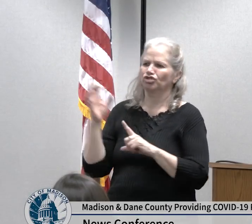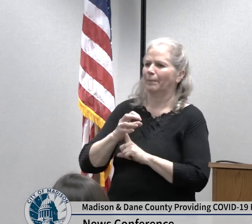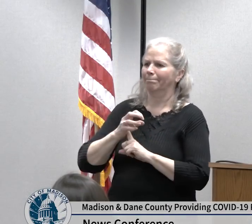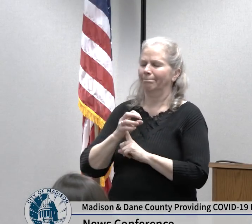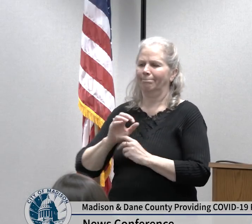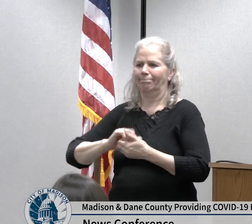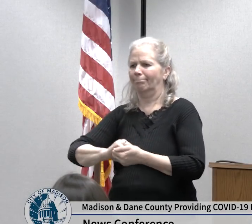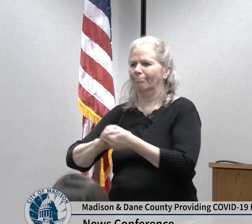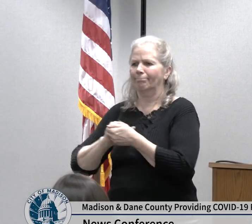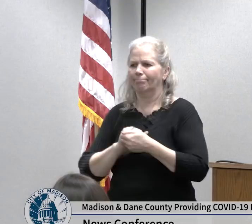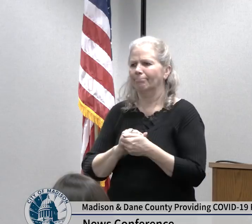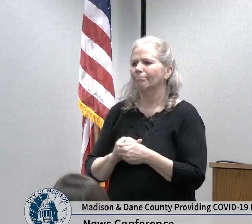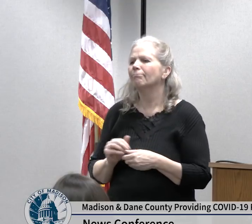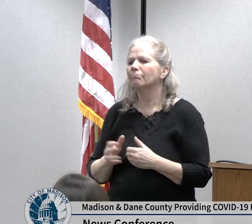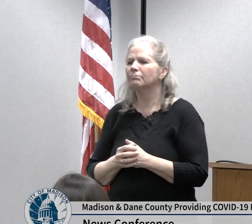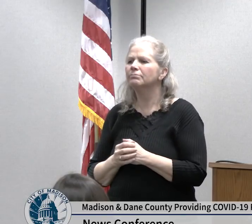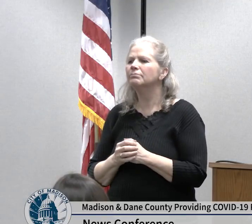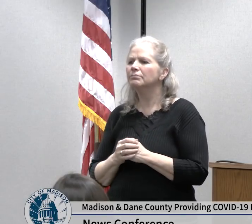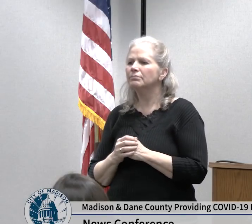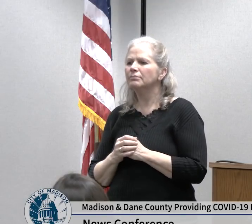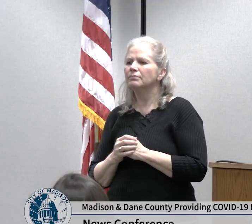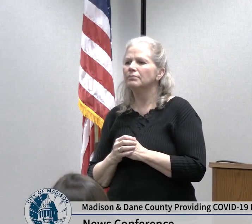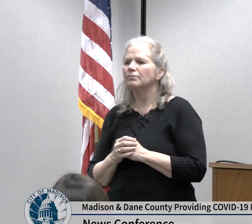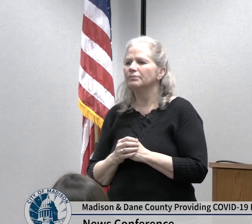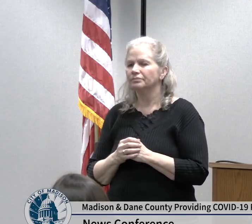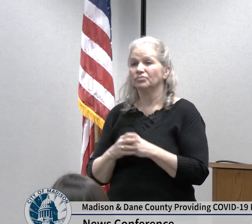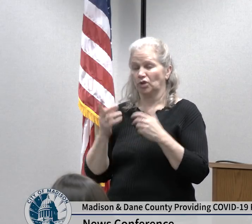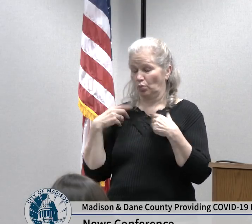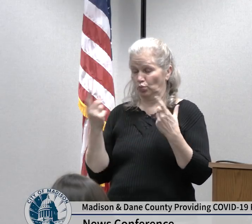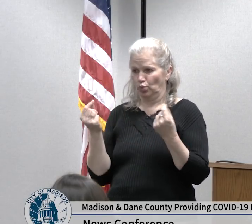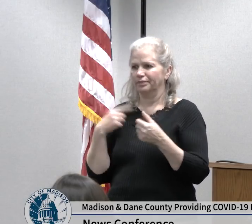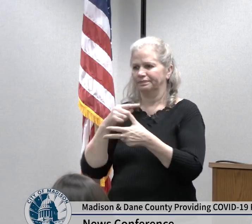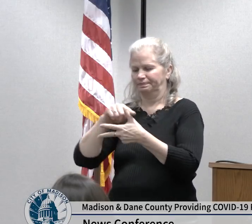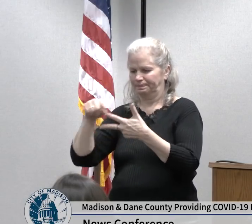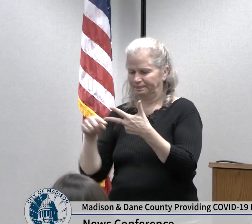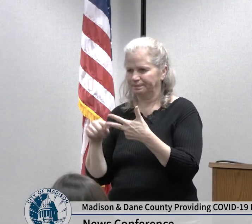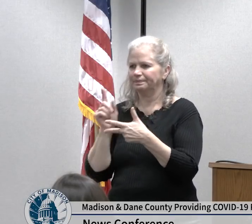we are focusing on three things one is the capacity to be able to care for